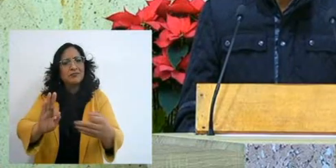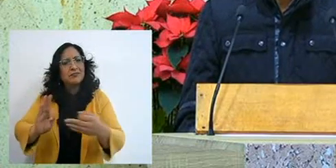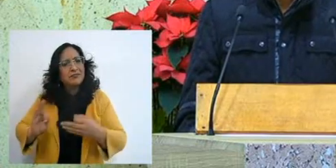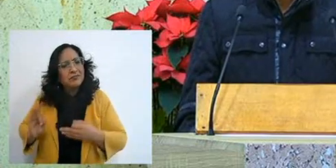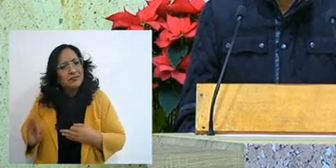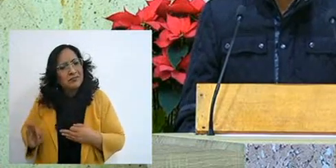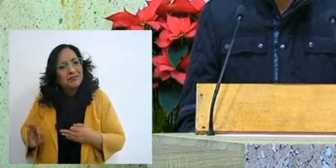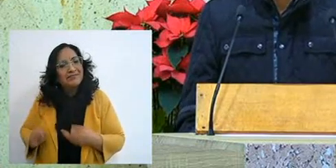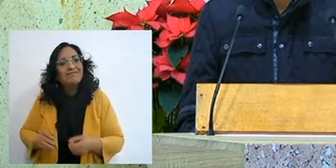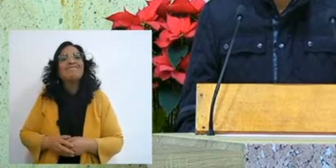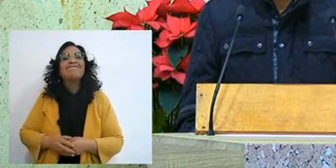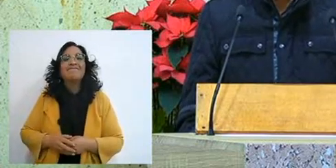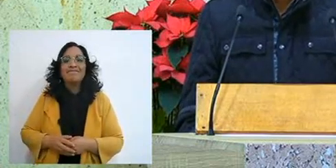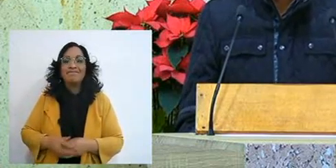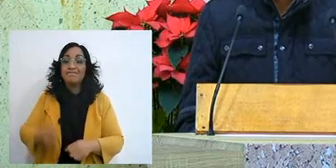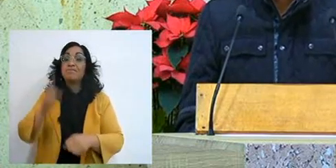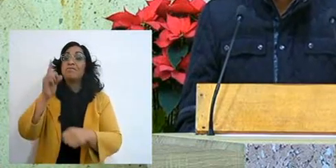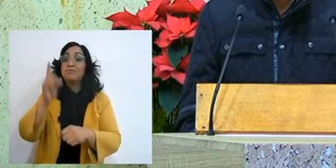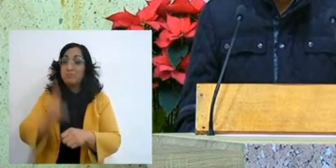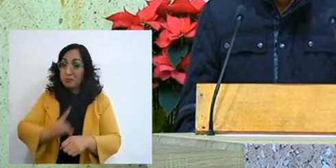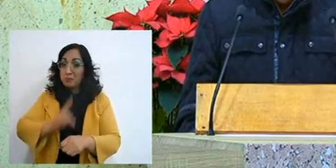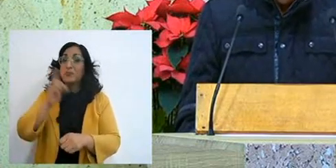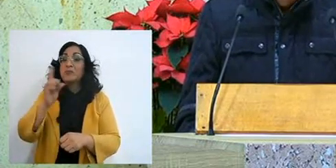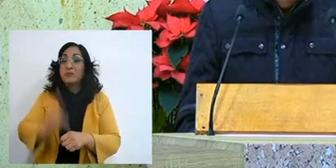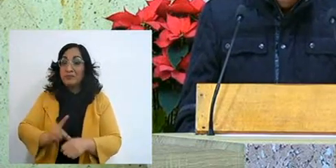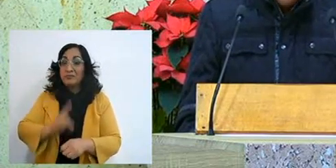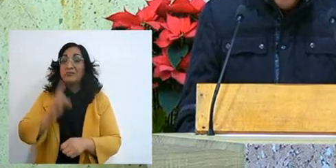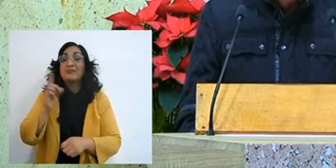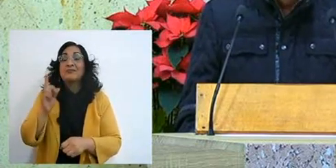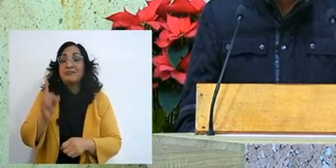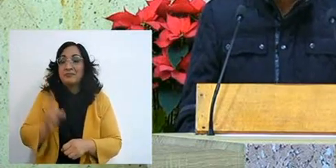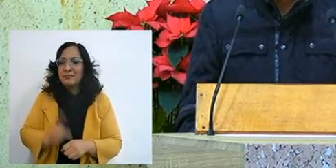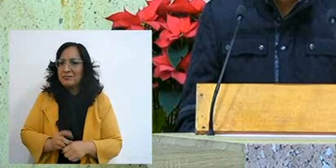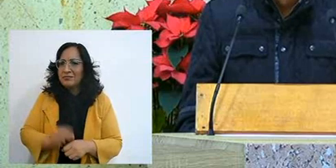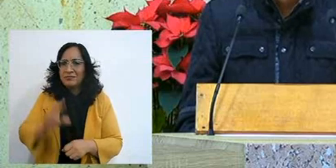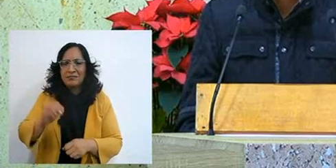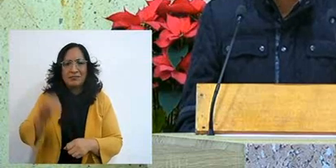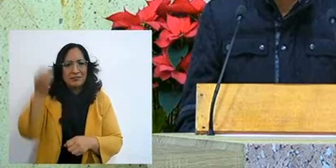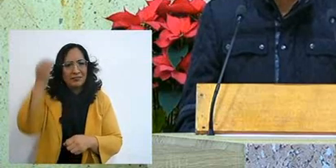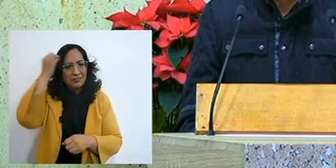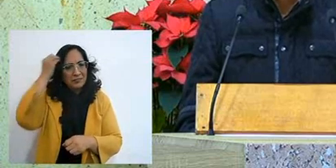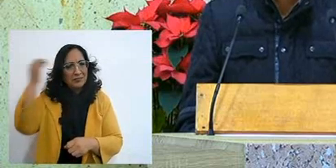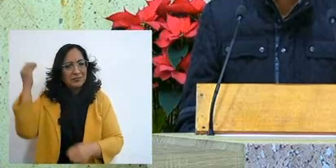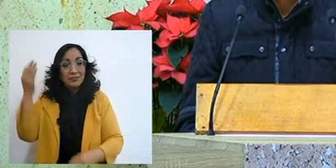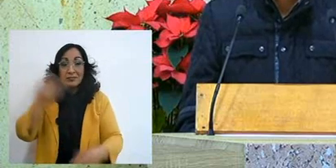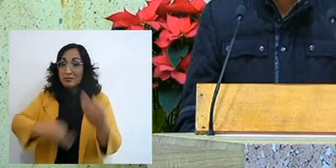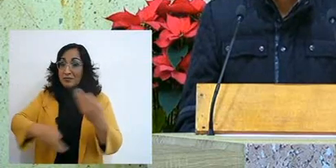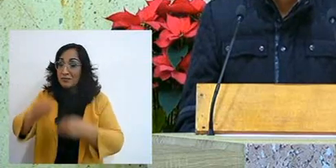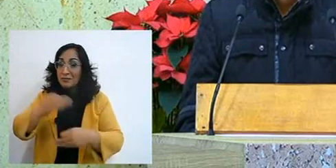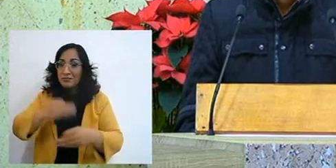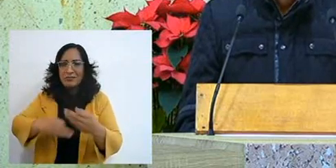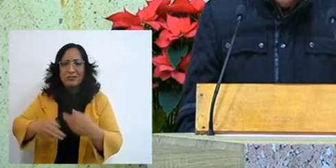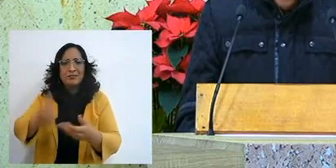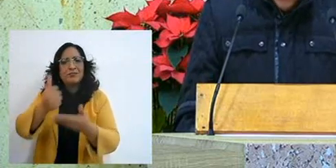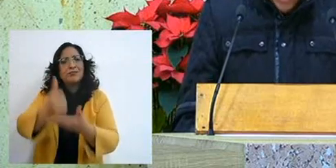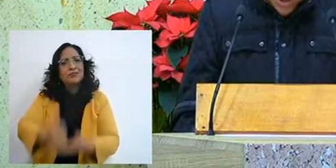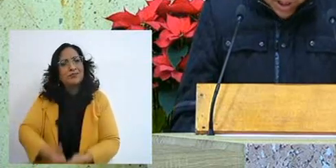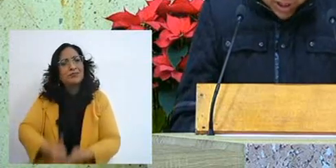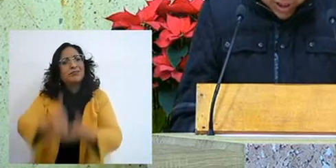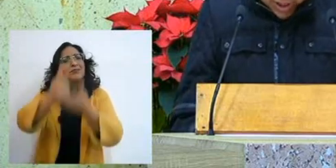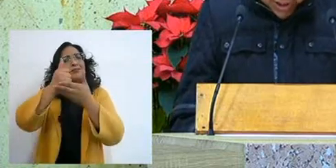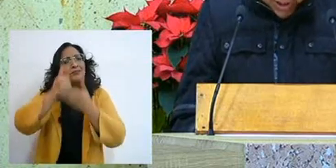and believe me that day by day I do not forget any of its benefits,